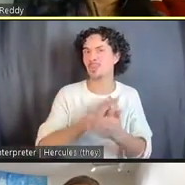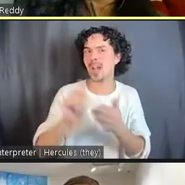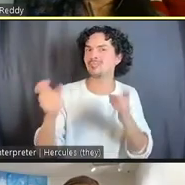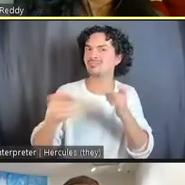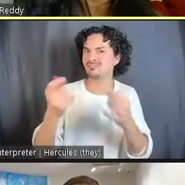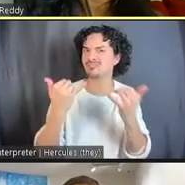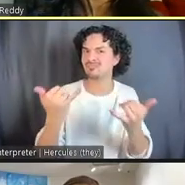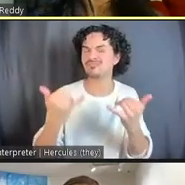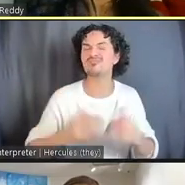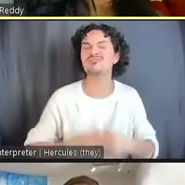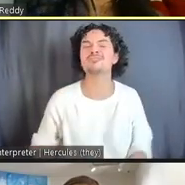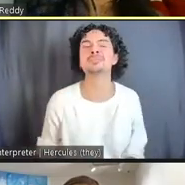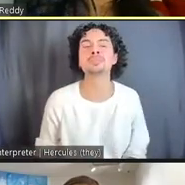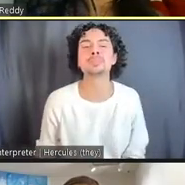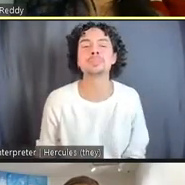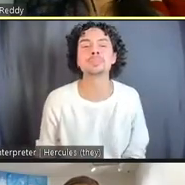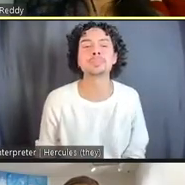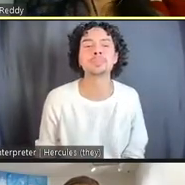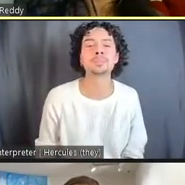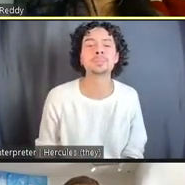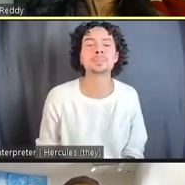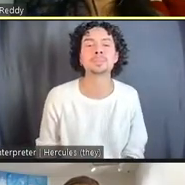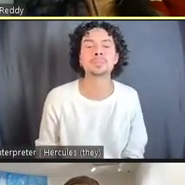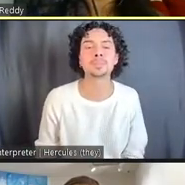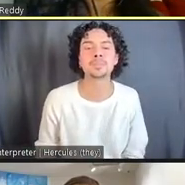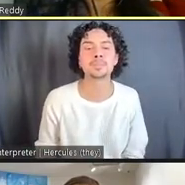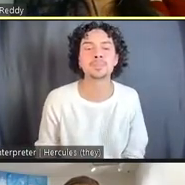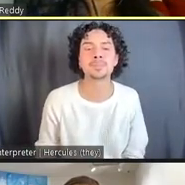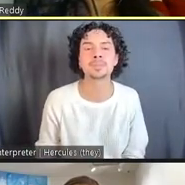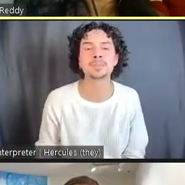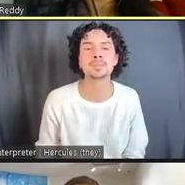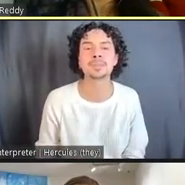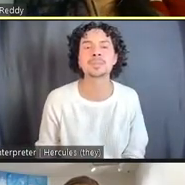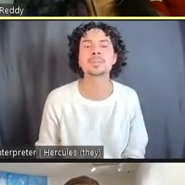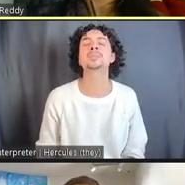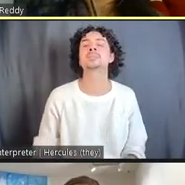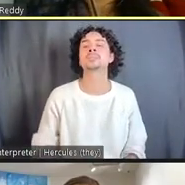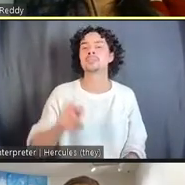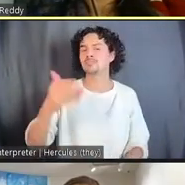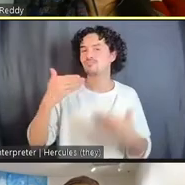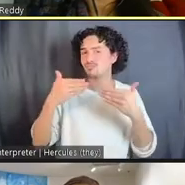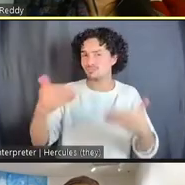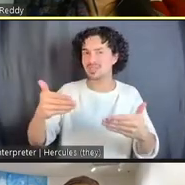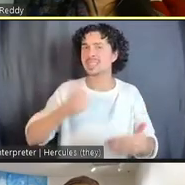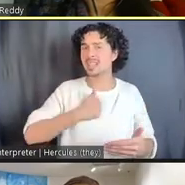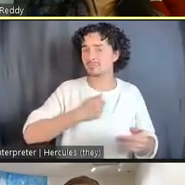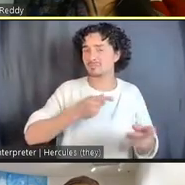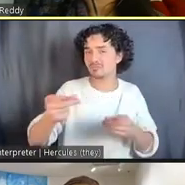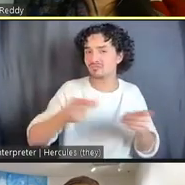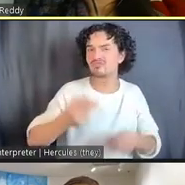So, Nicole, could you please do a quick self description and then I'll ask you your first question.